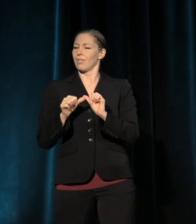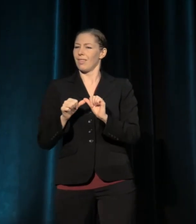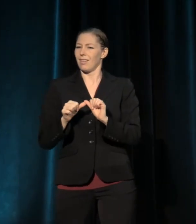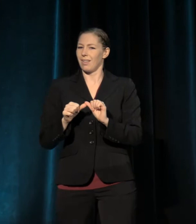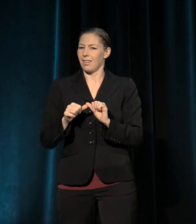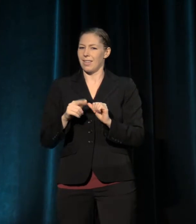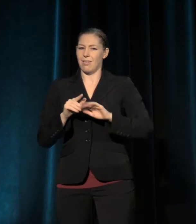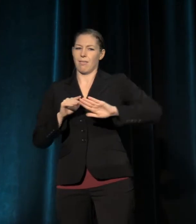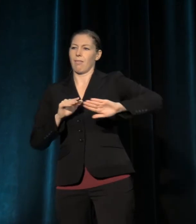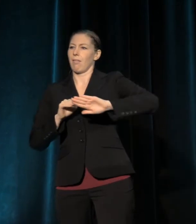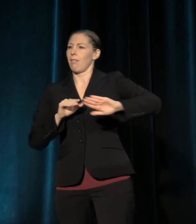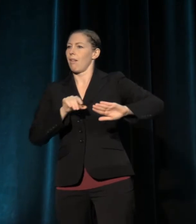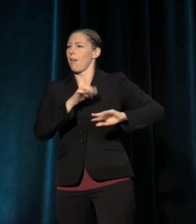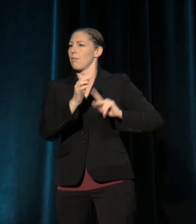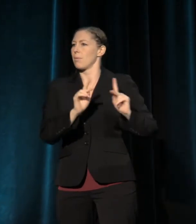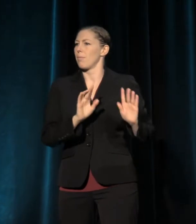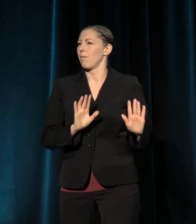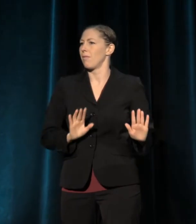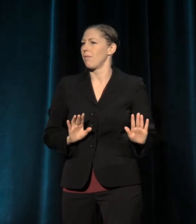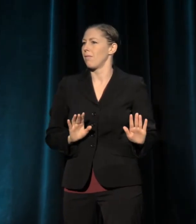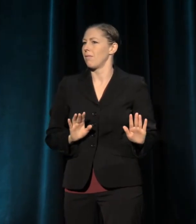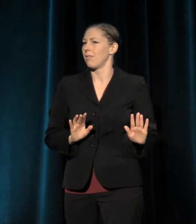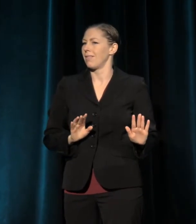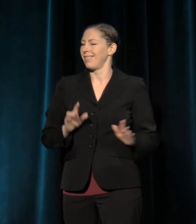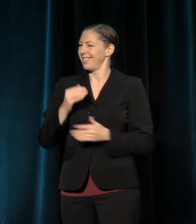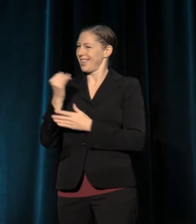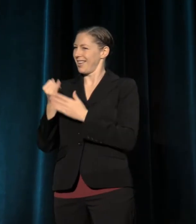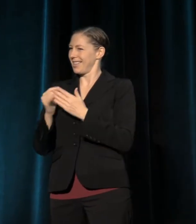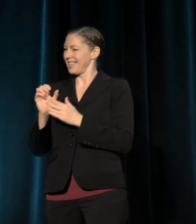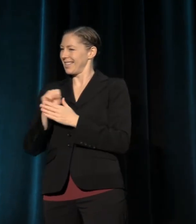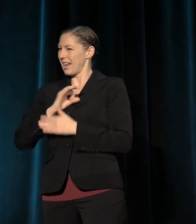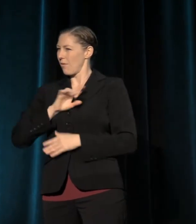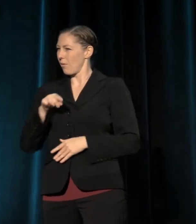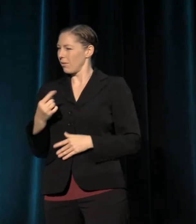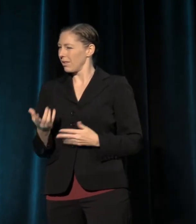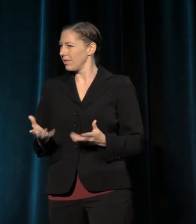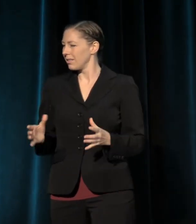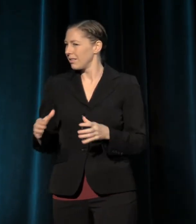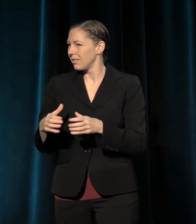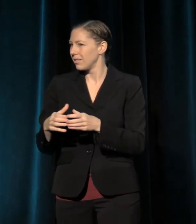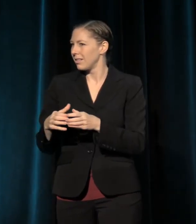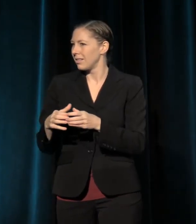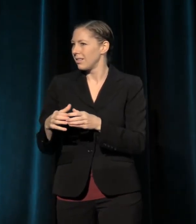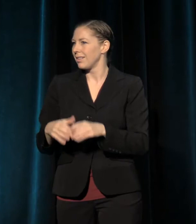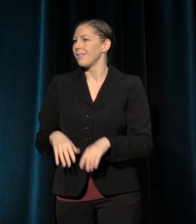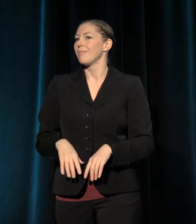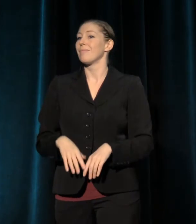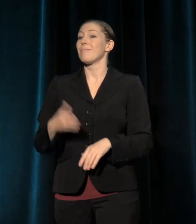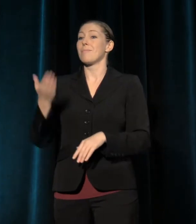to members of the artistic staffs. Functions that were handled in the past by general managers,